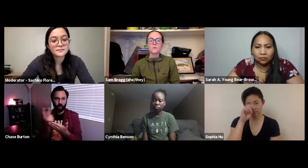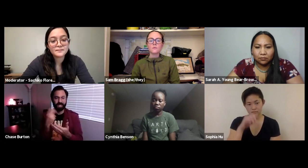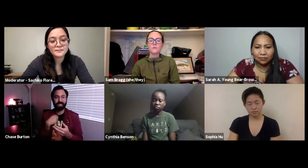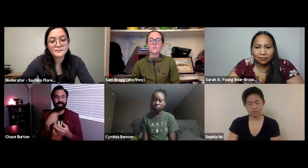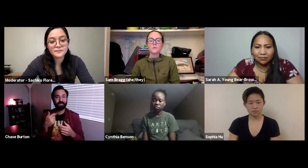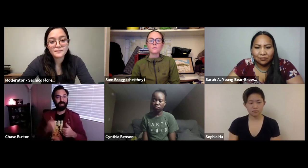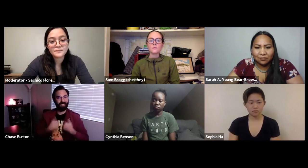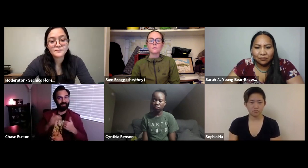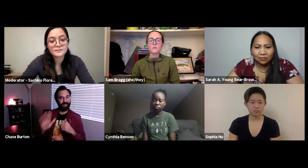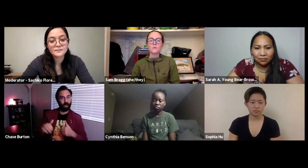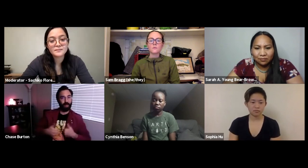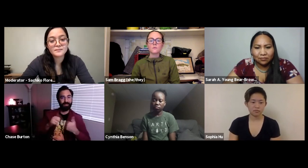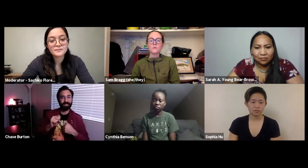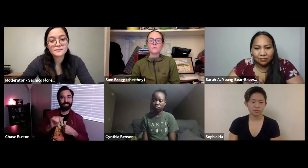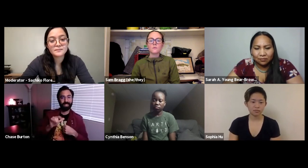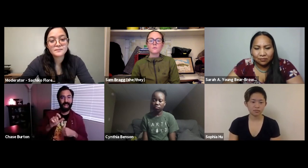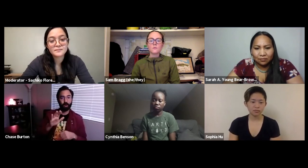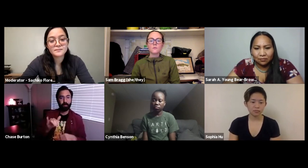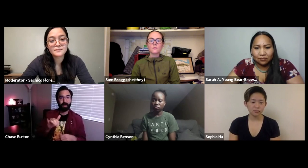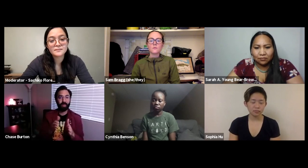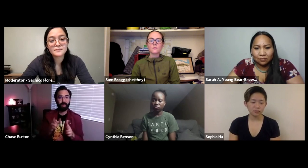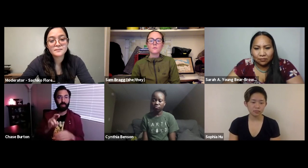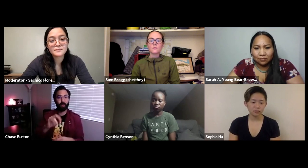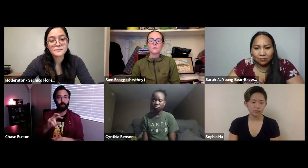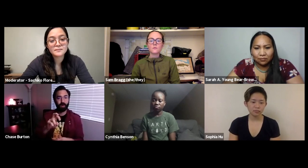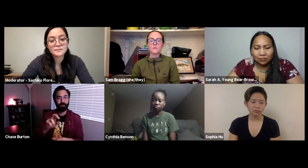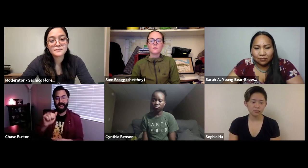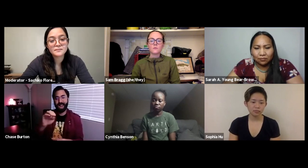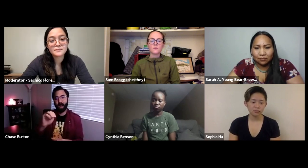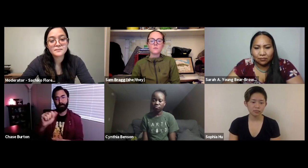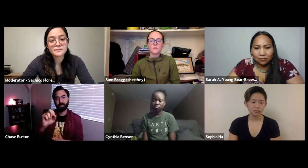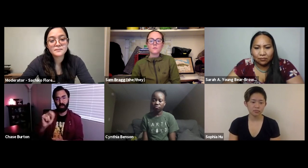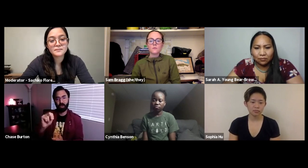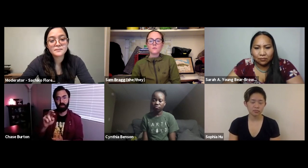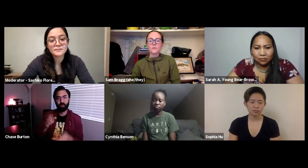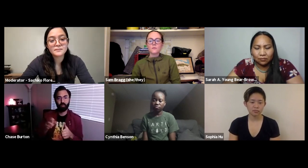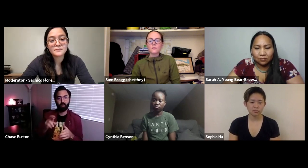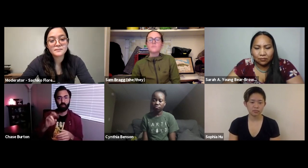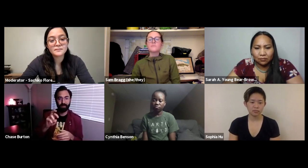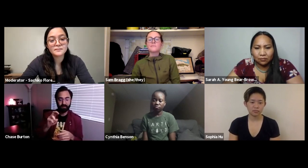I stayed with them for about two weeks and lived their life, in in their lifestyle by